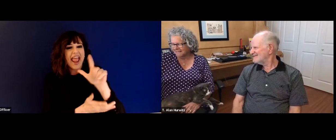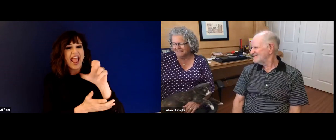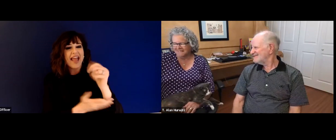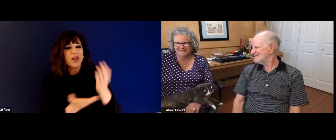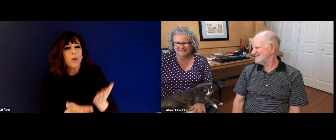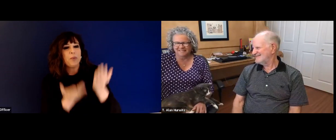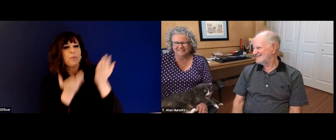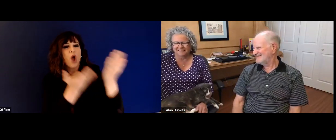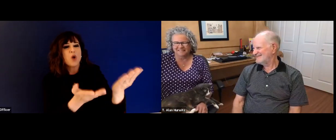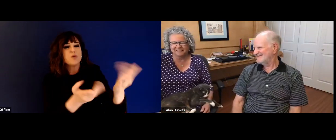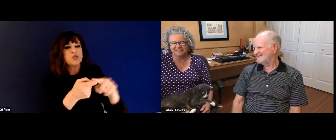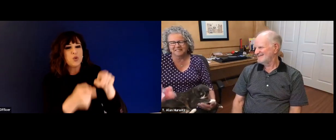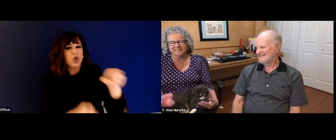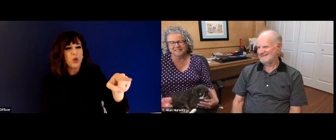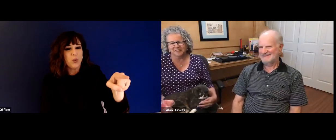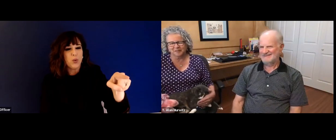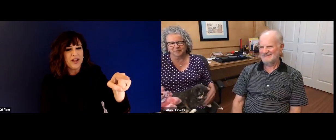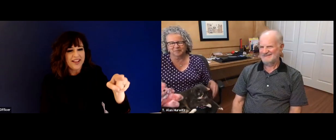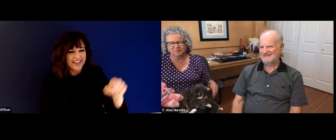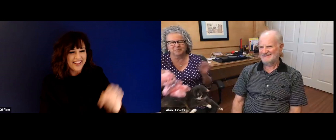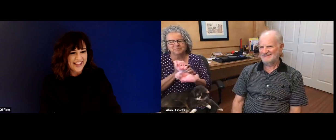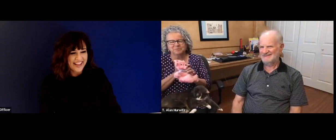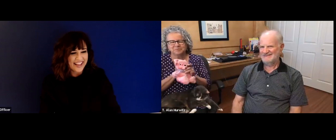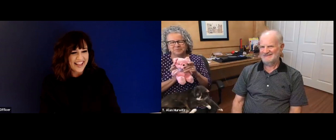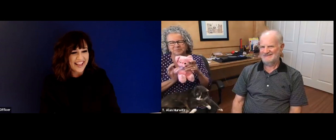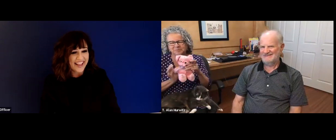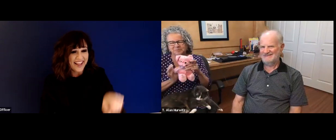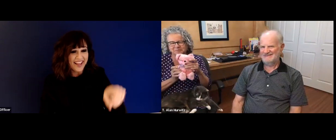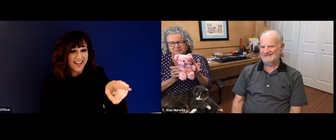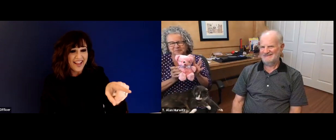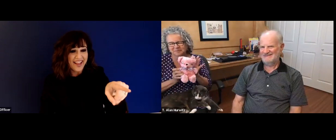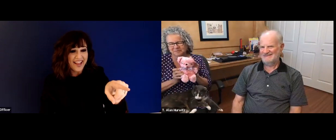she is the love of his life? And Vicki, do you actually could you